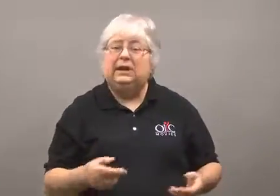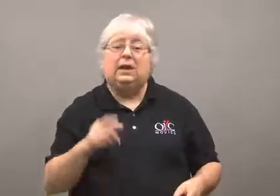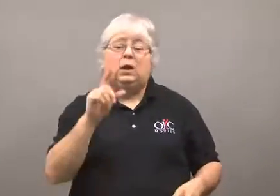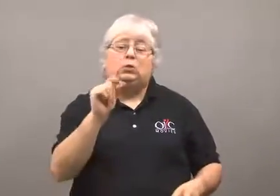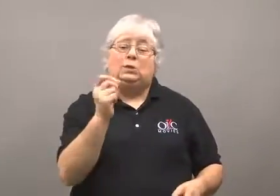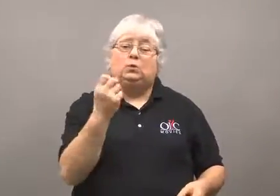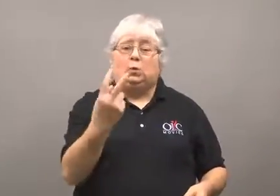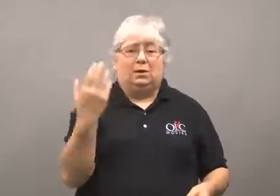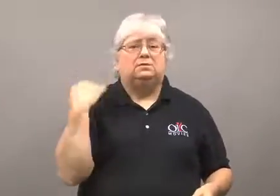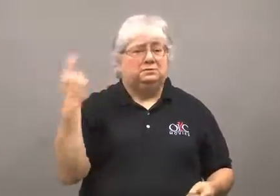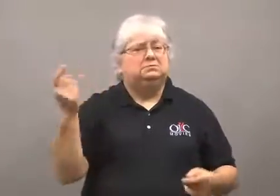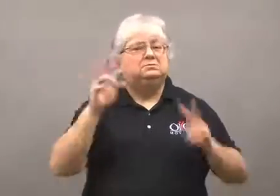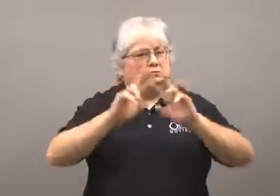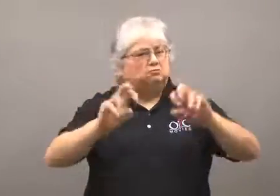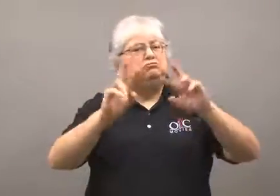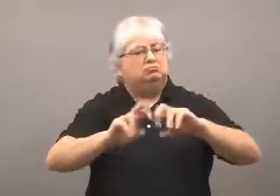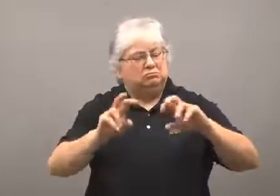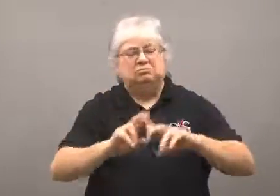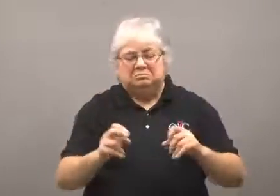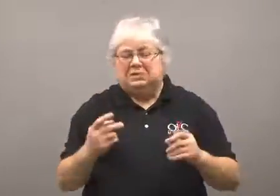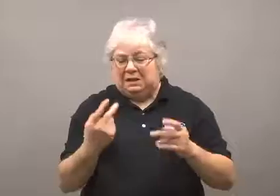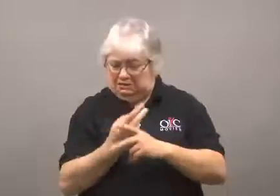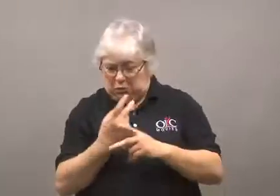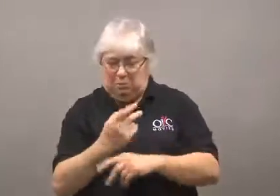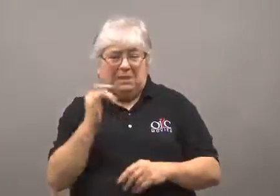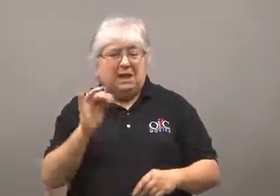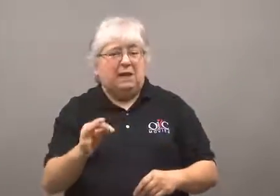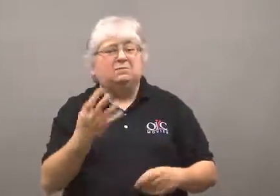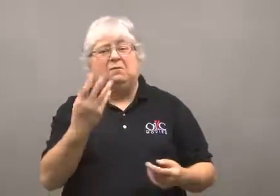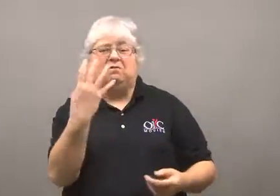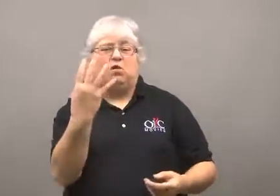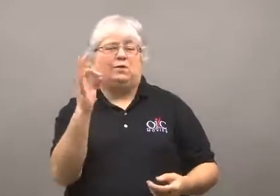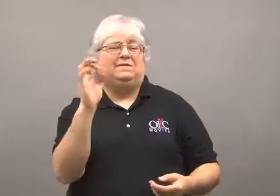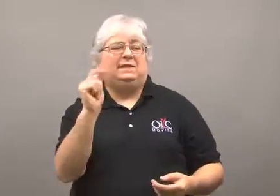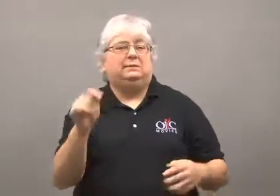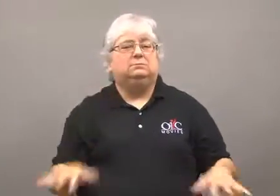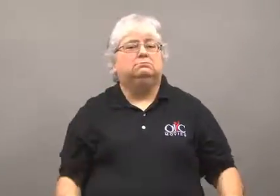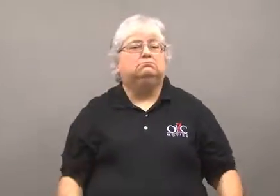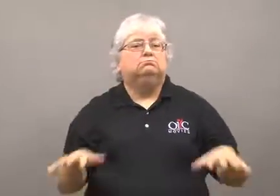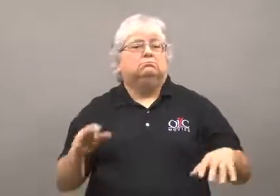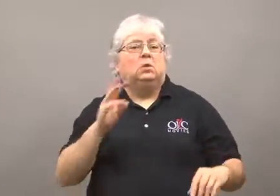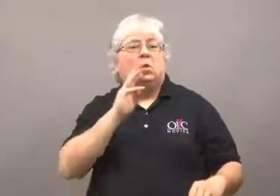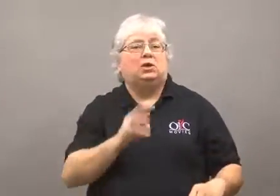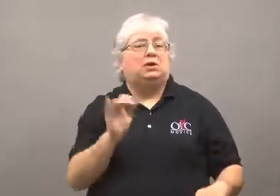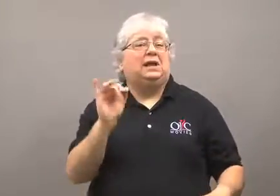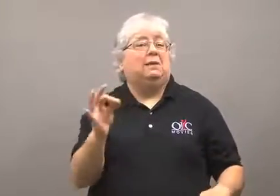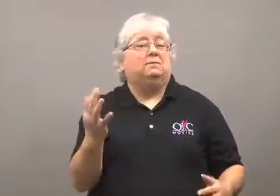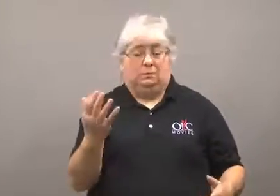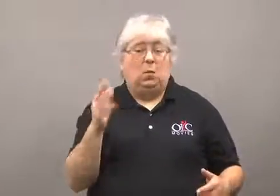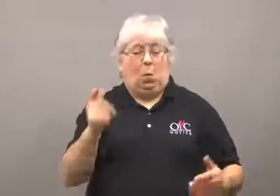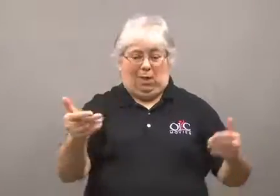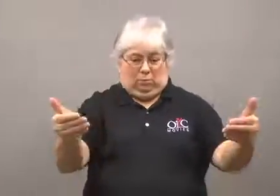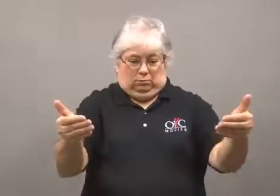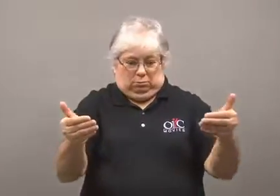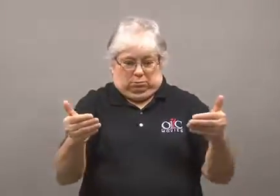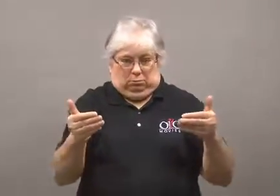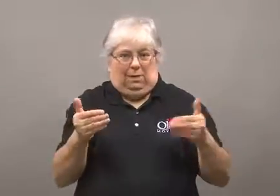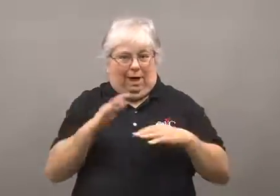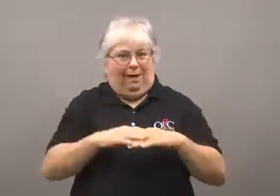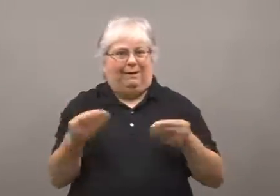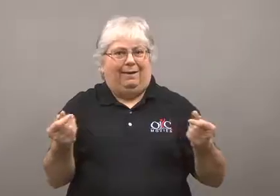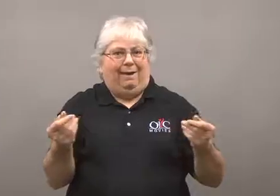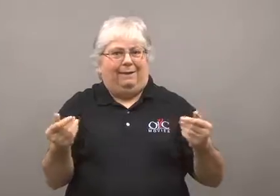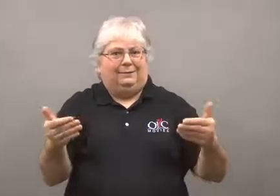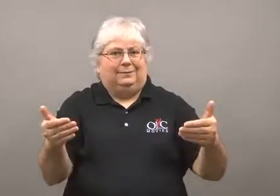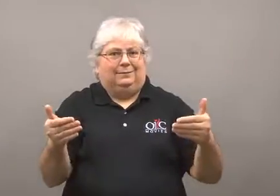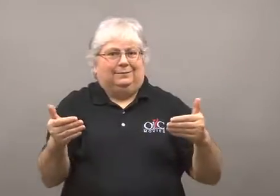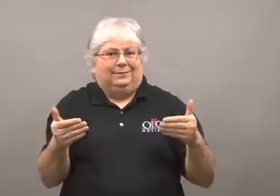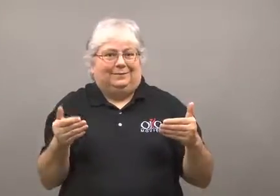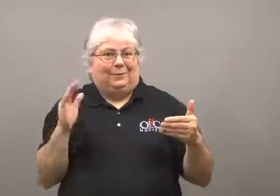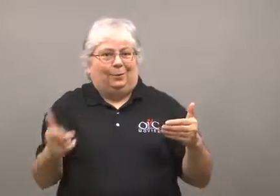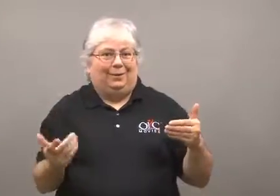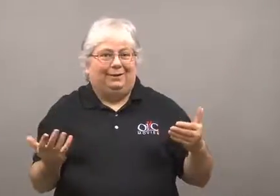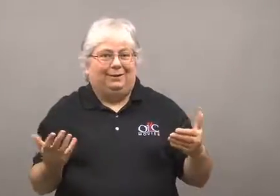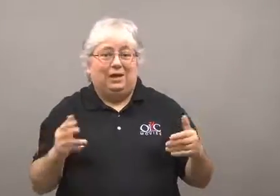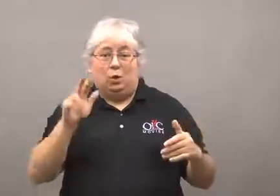A study in 2012 found that a rise of four feet